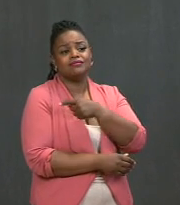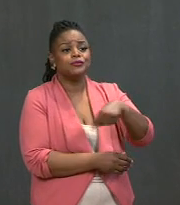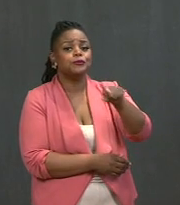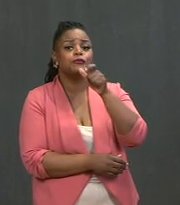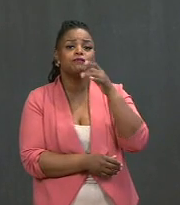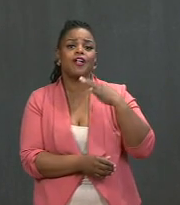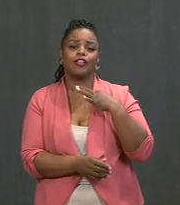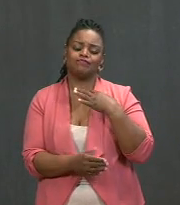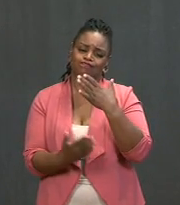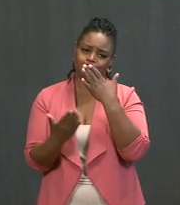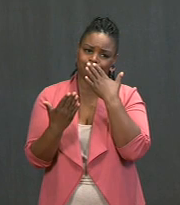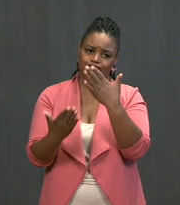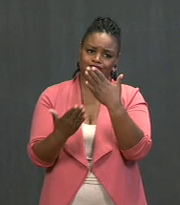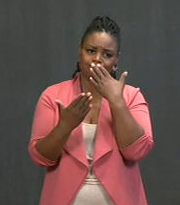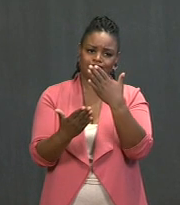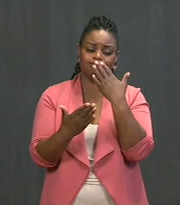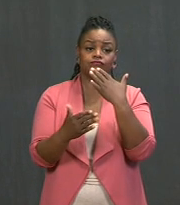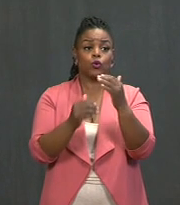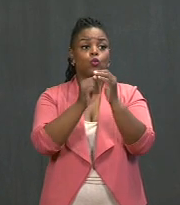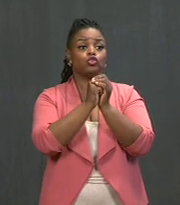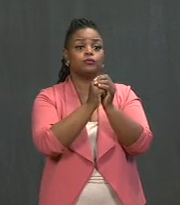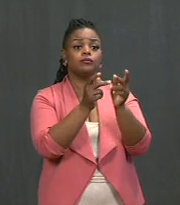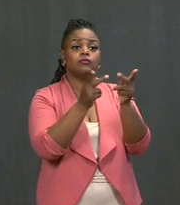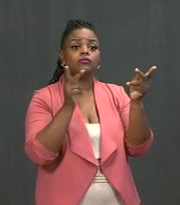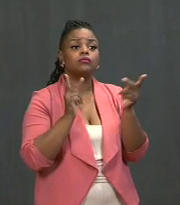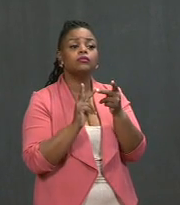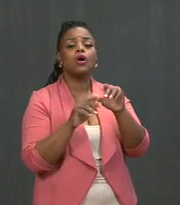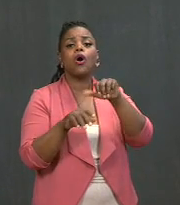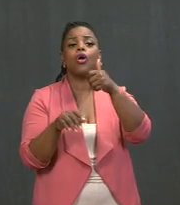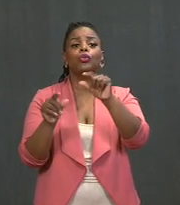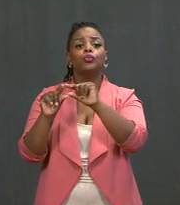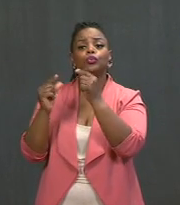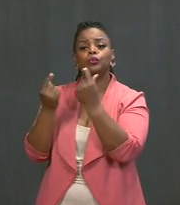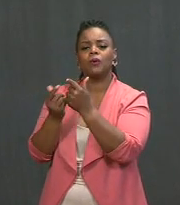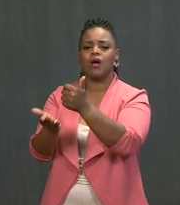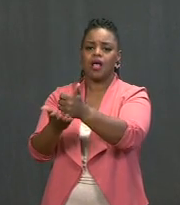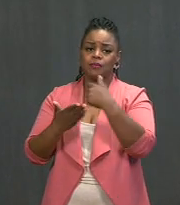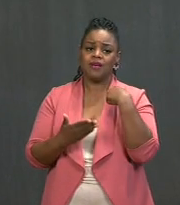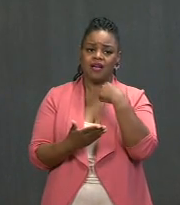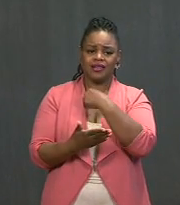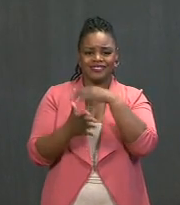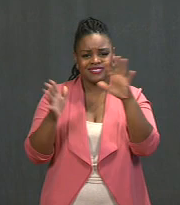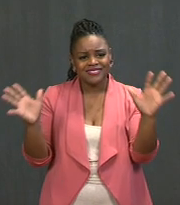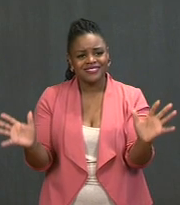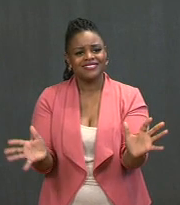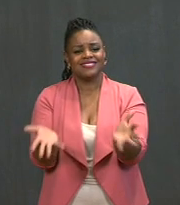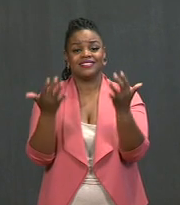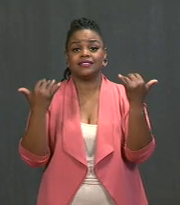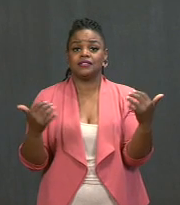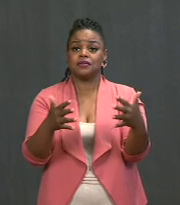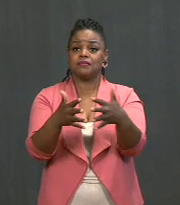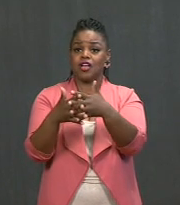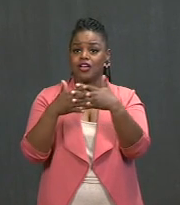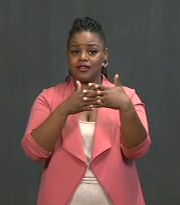and the civic groups that are helping us in this effort. This is America. We take care of one another.